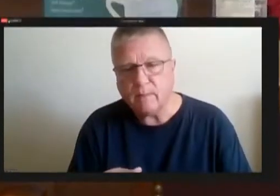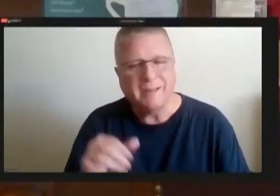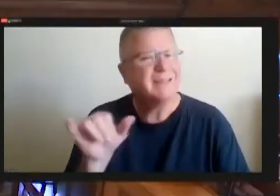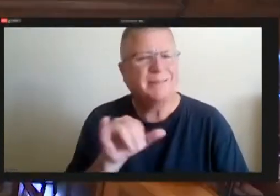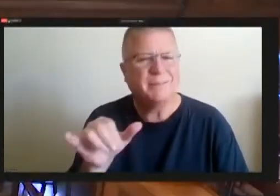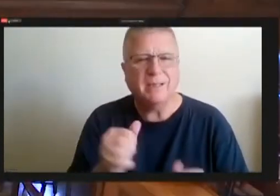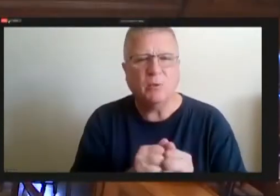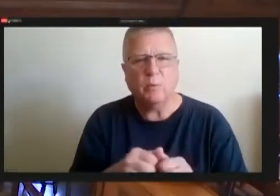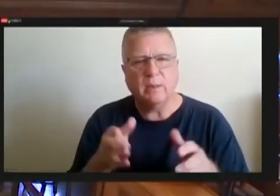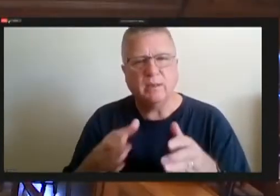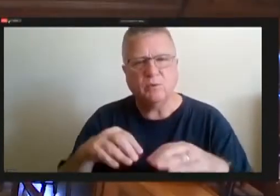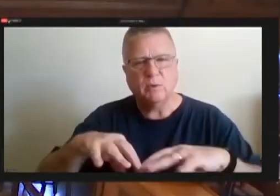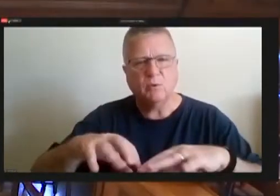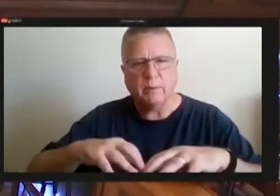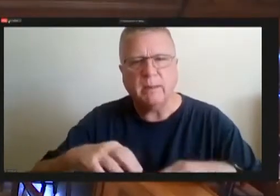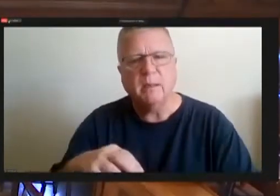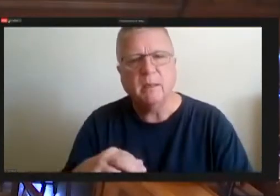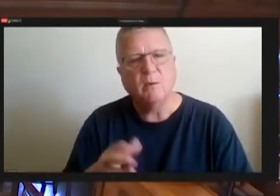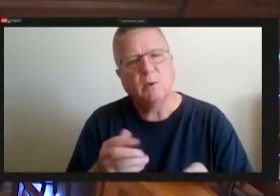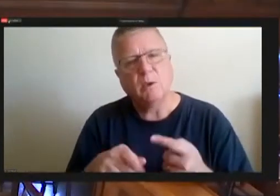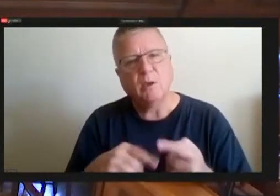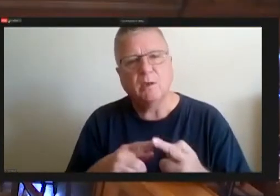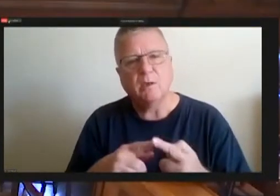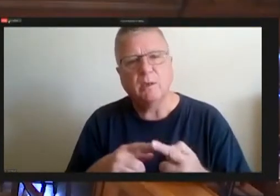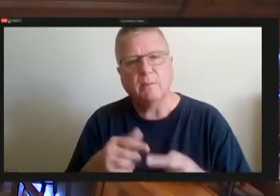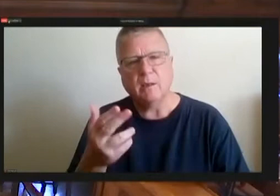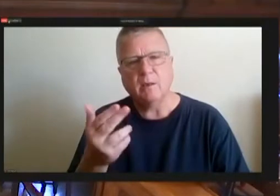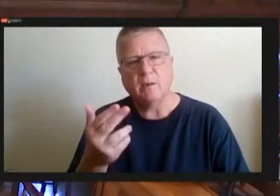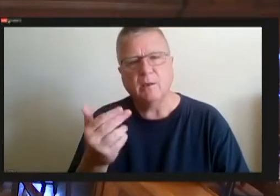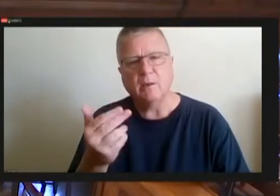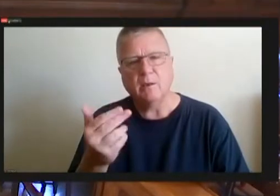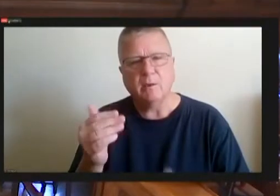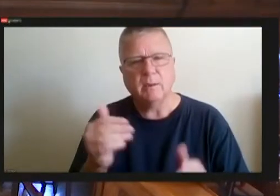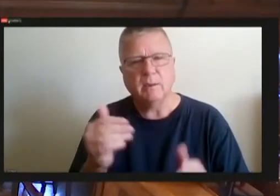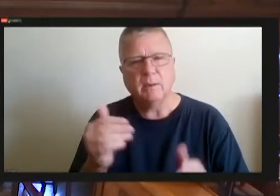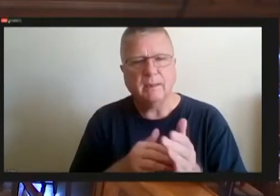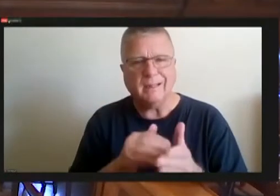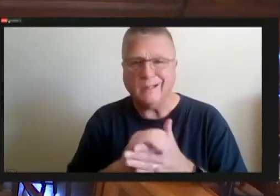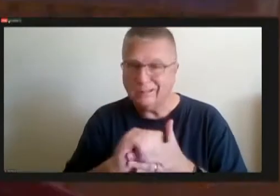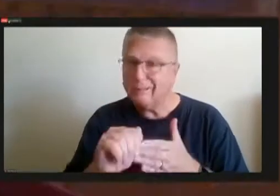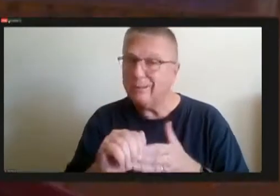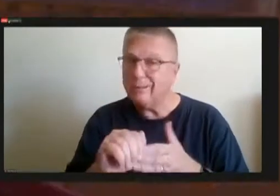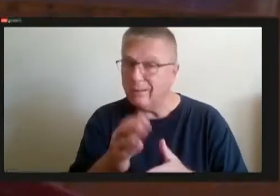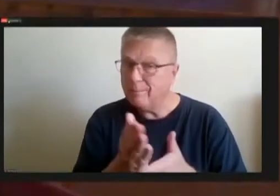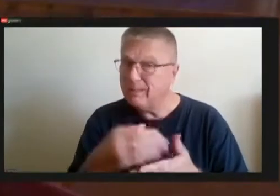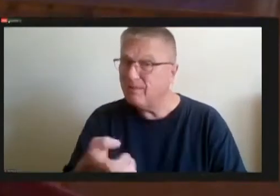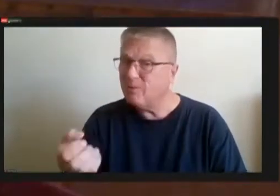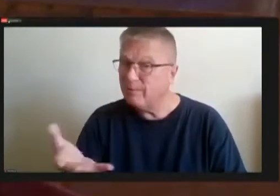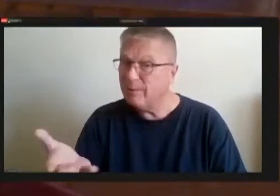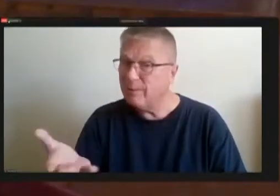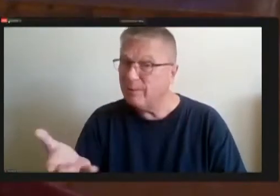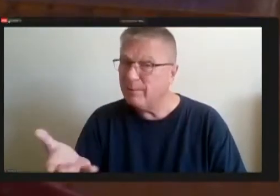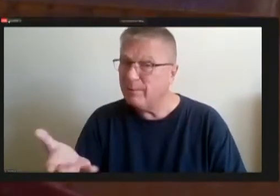talking about $, piece of equipment versus something expensive.